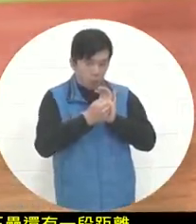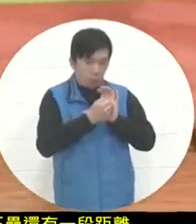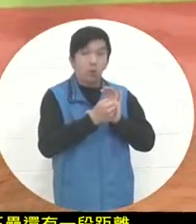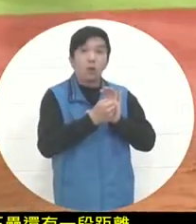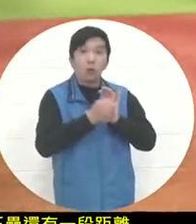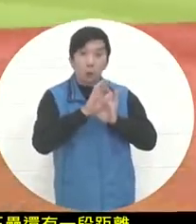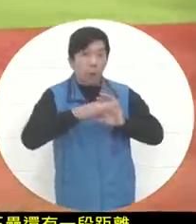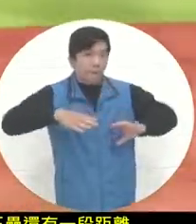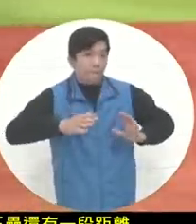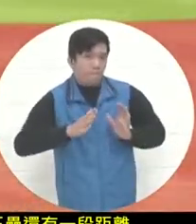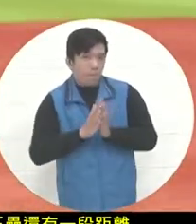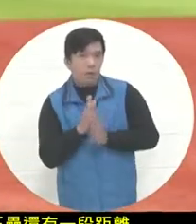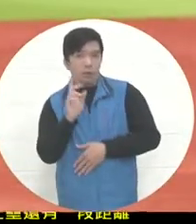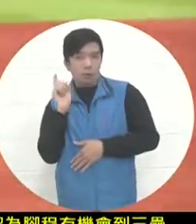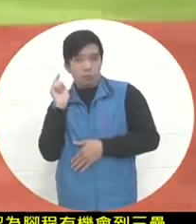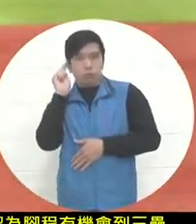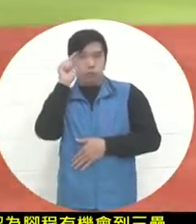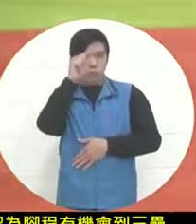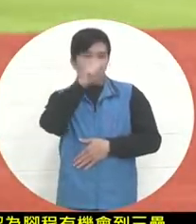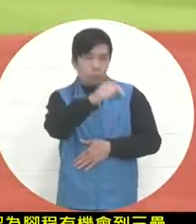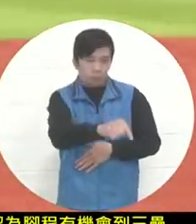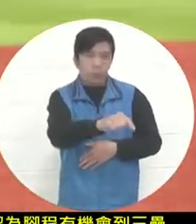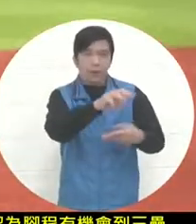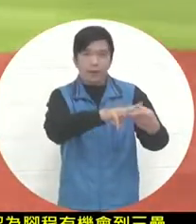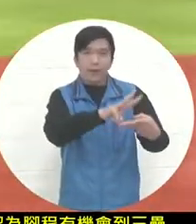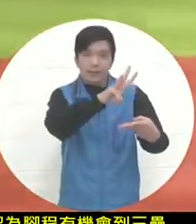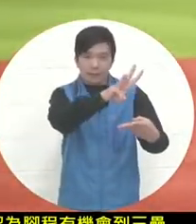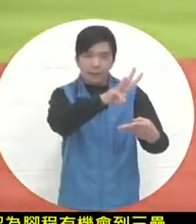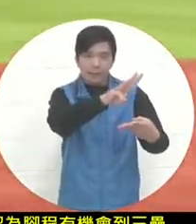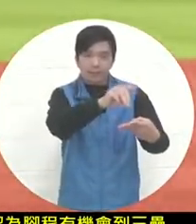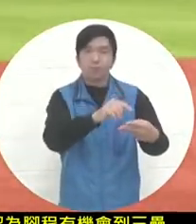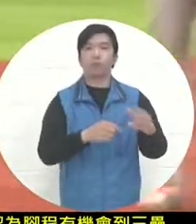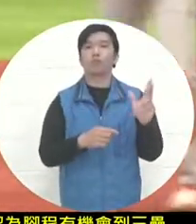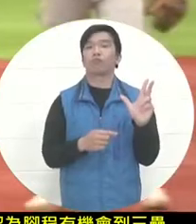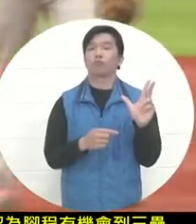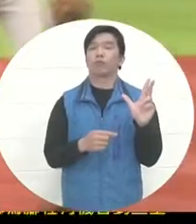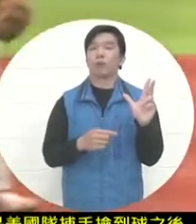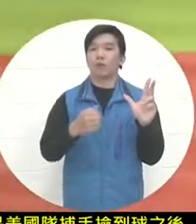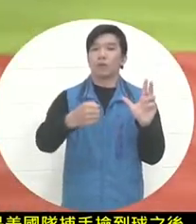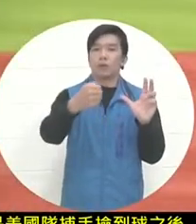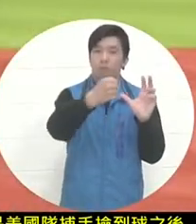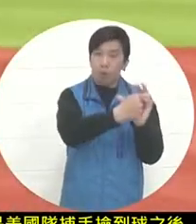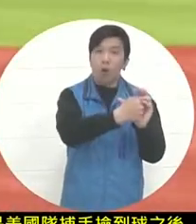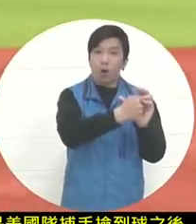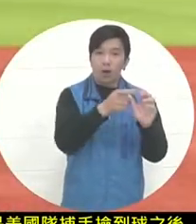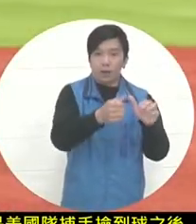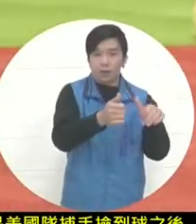it quickly sends the ball to third base accurately, so third base After catching the ball very early, the player chased the ball back